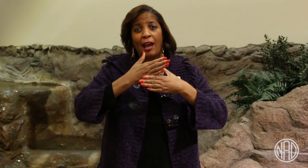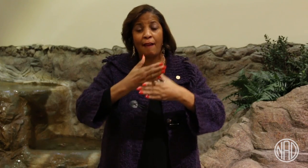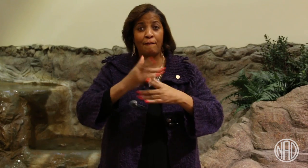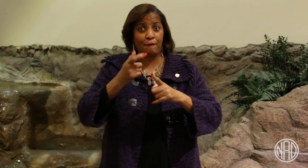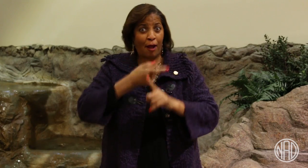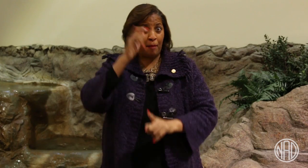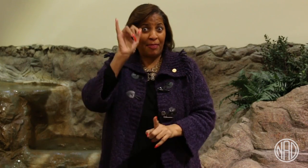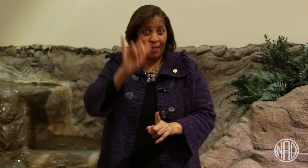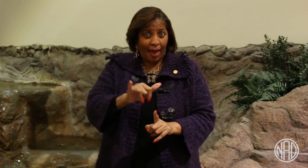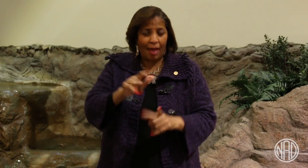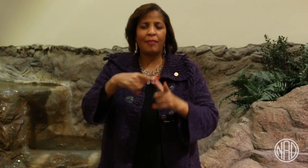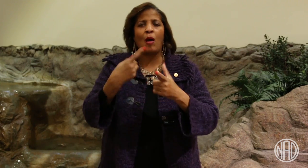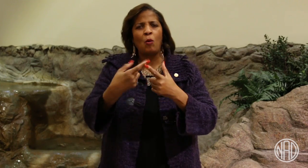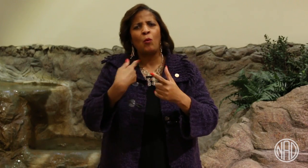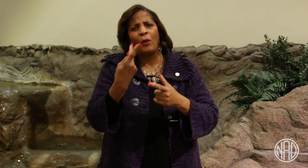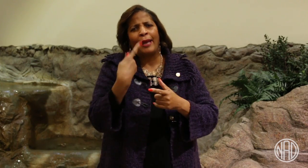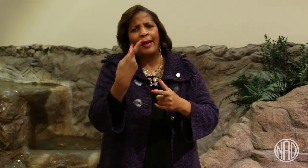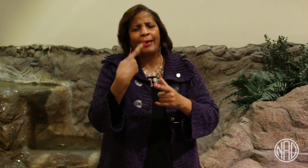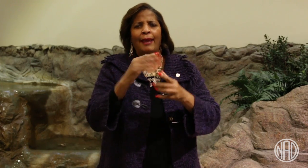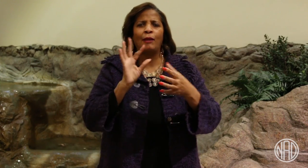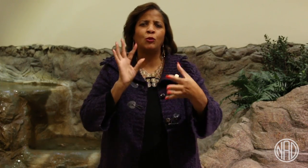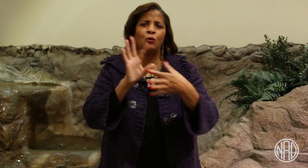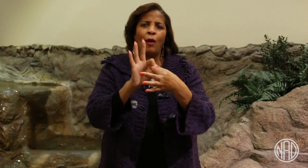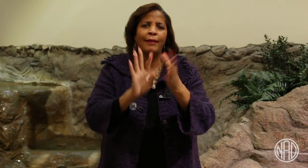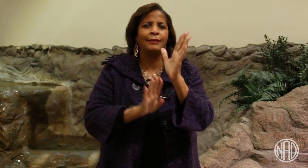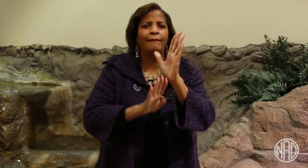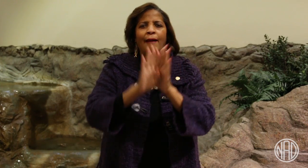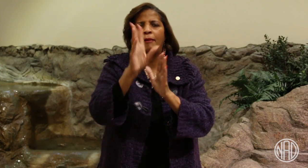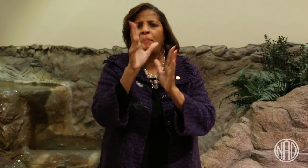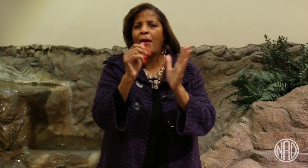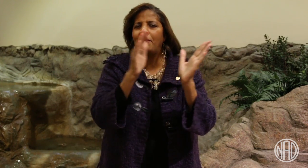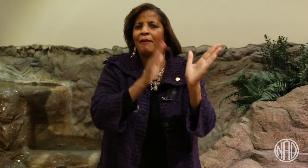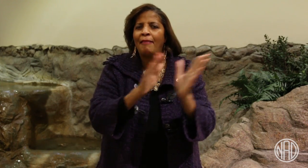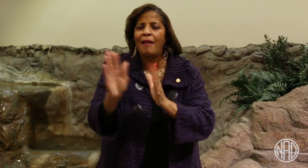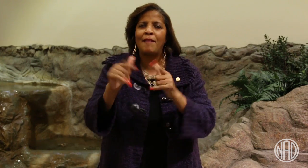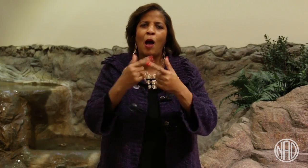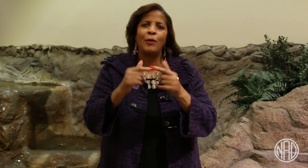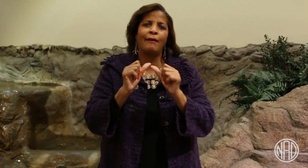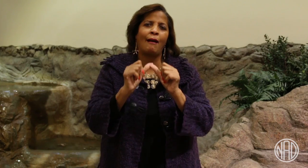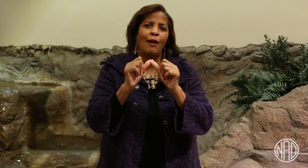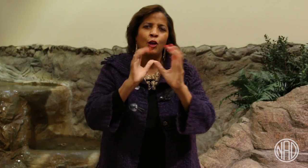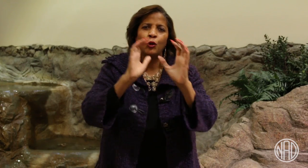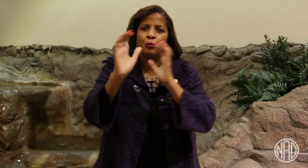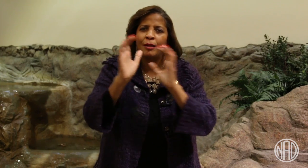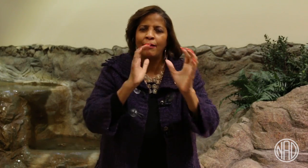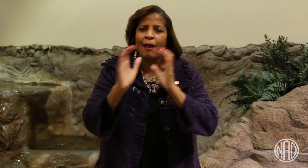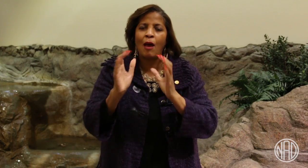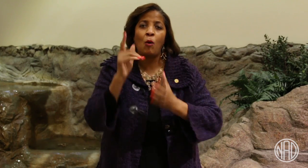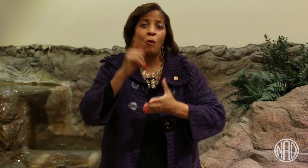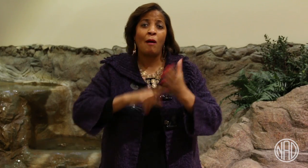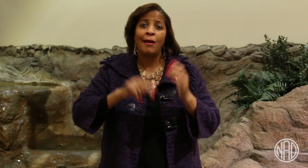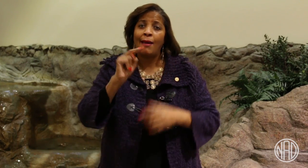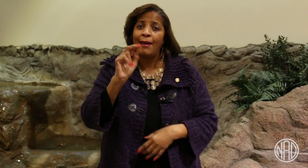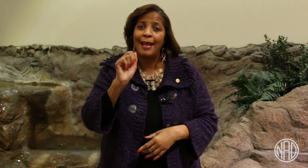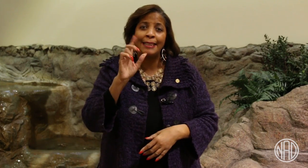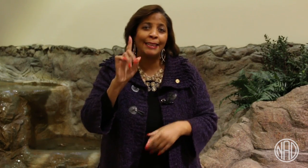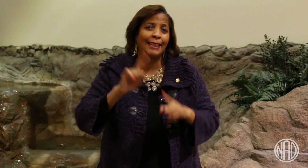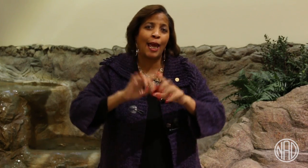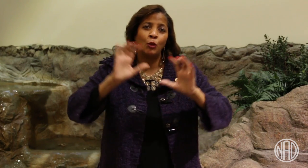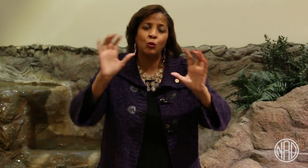From the results of the survey, you and I can develop a plan of how the NAD can do more to support you